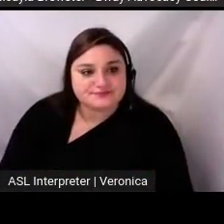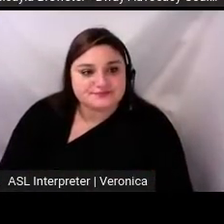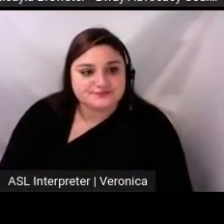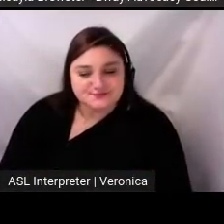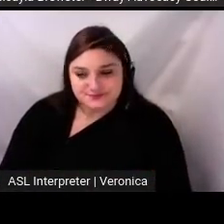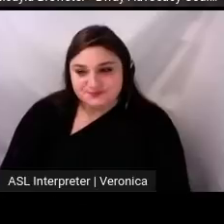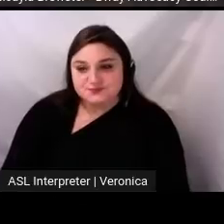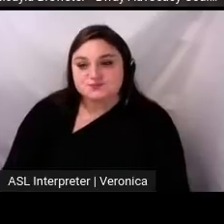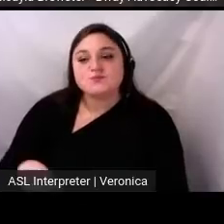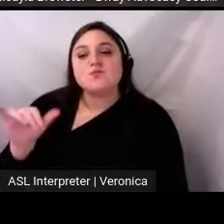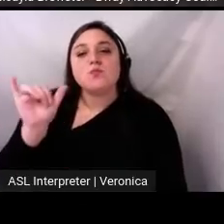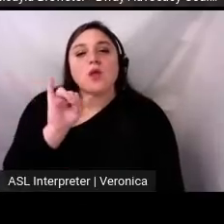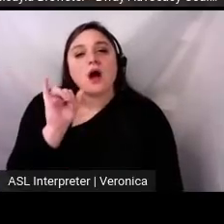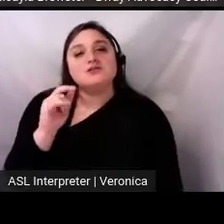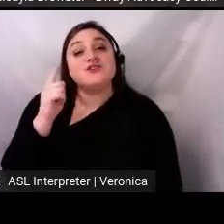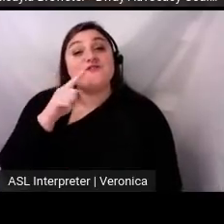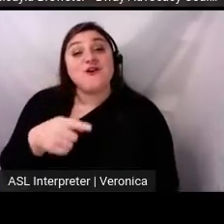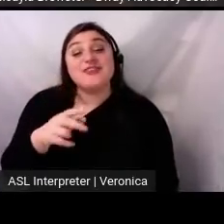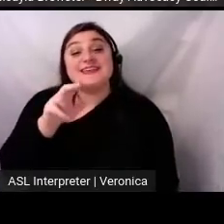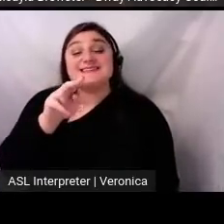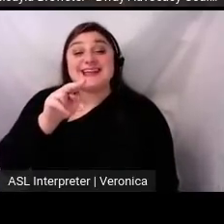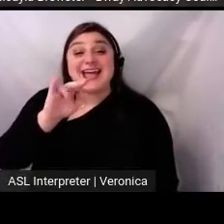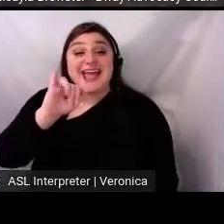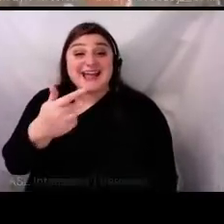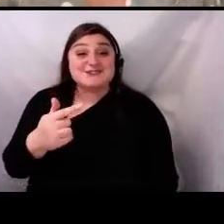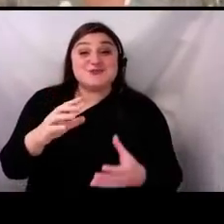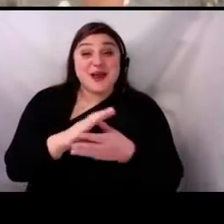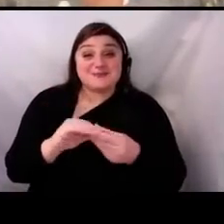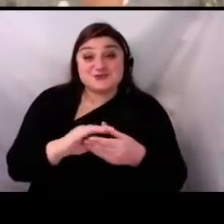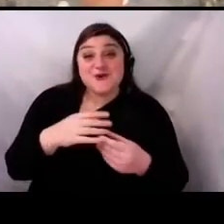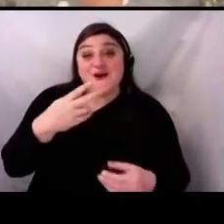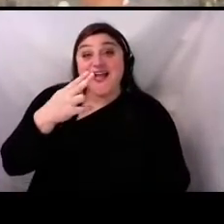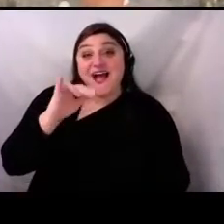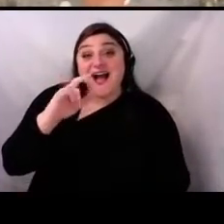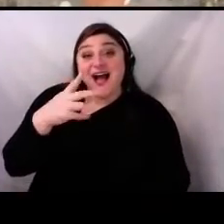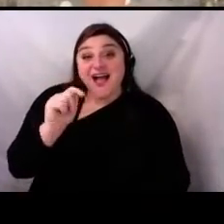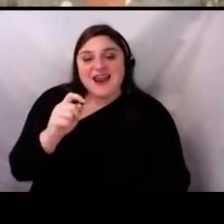contributed to this really high engagement rate. We found that stories